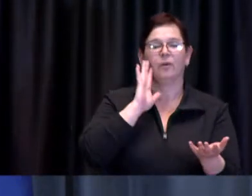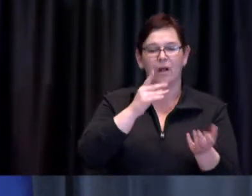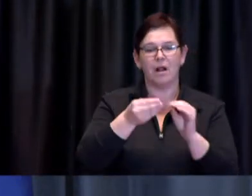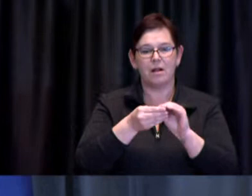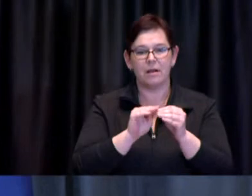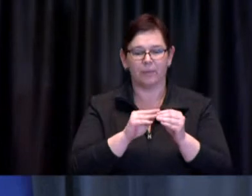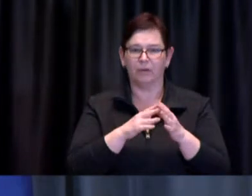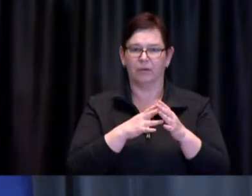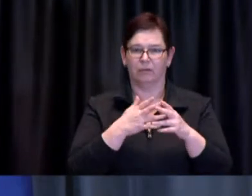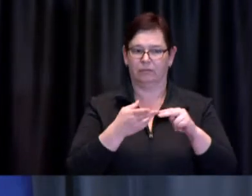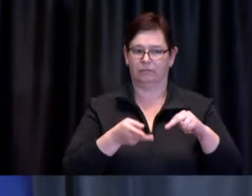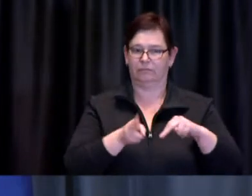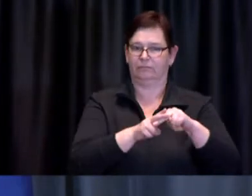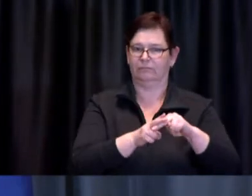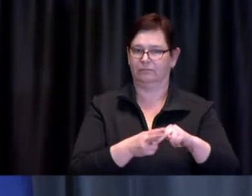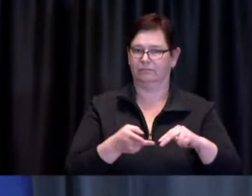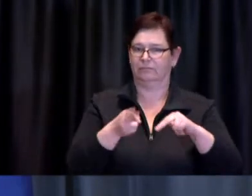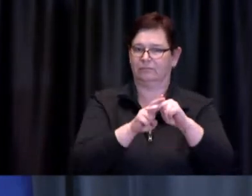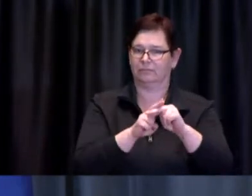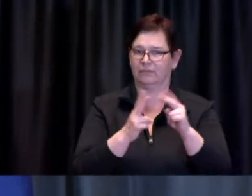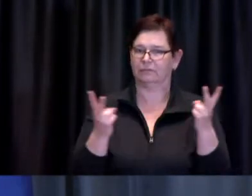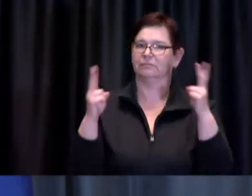in our City-operated vaccine clinics at present.